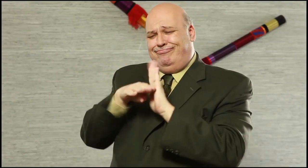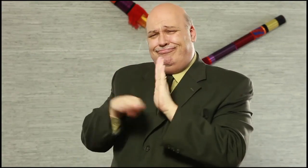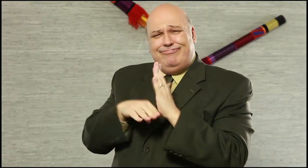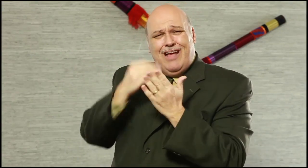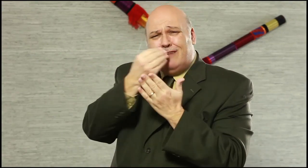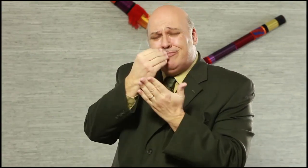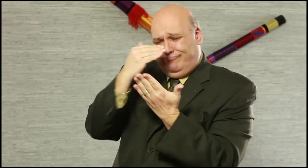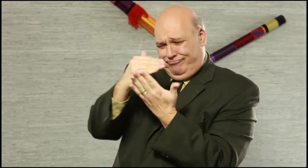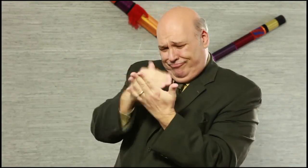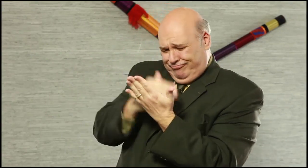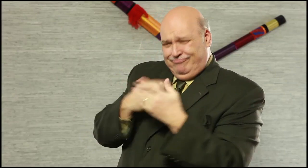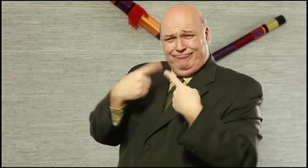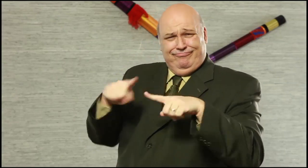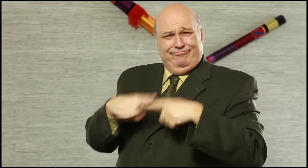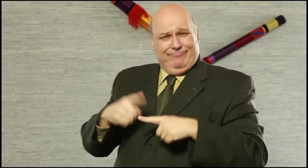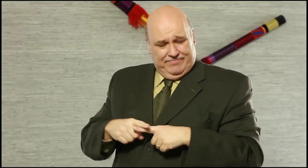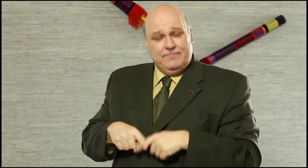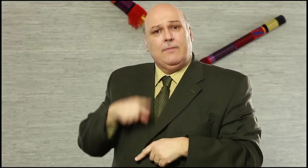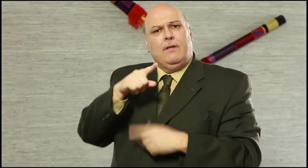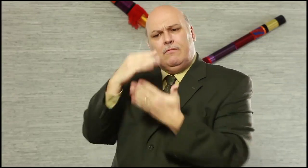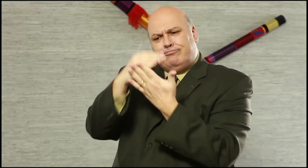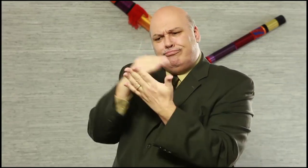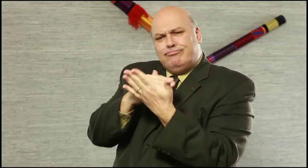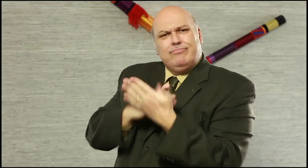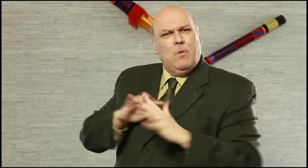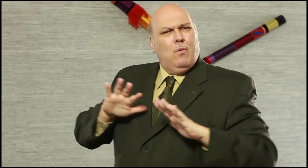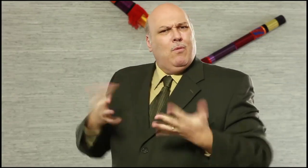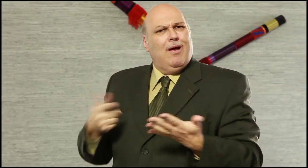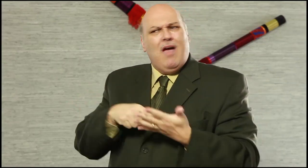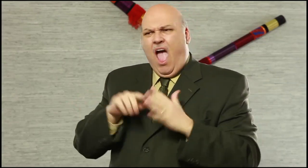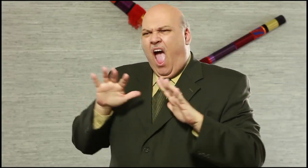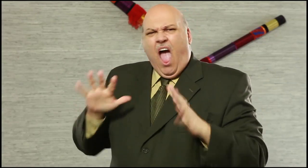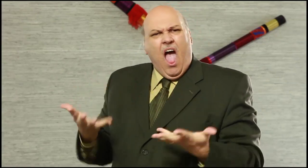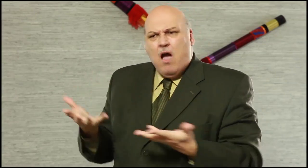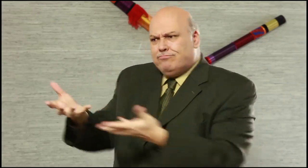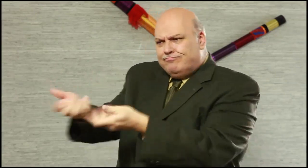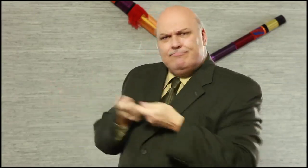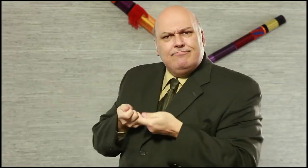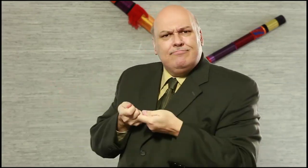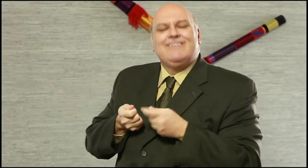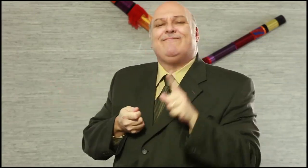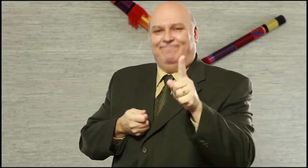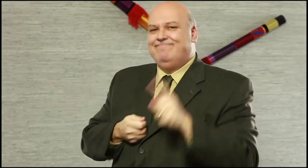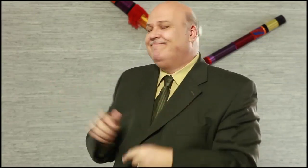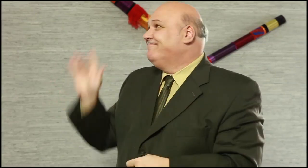the weekly “H3 Program Update” email! If you